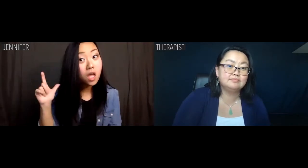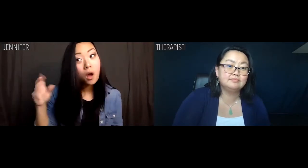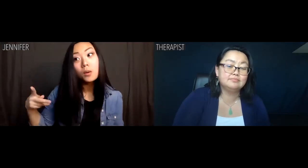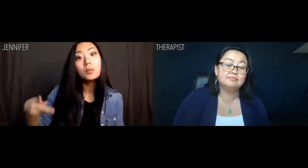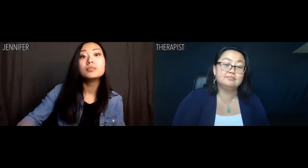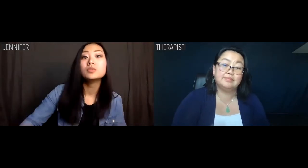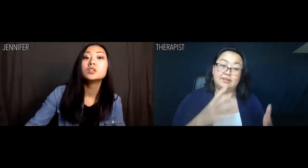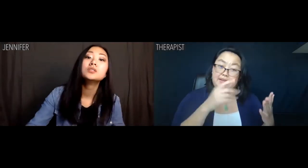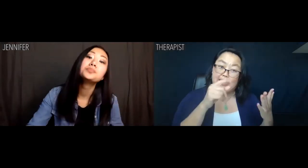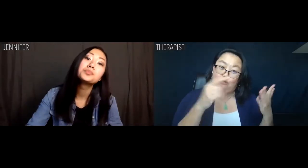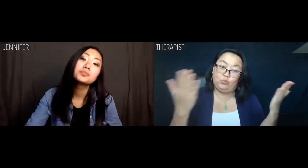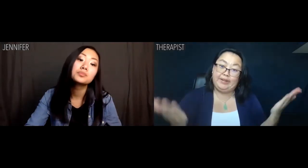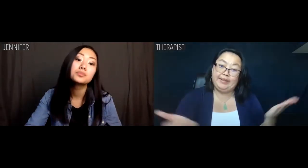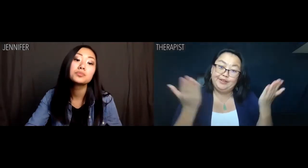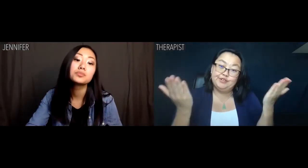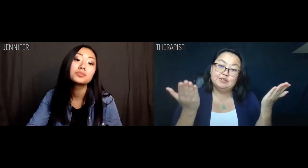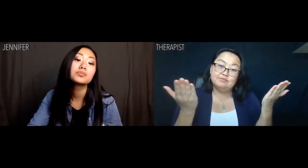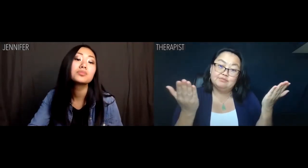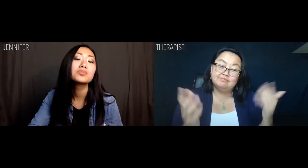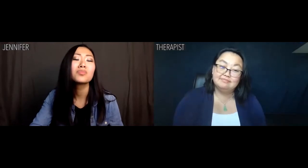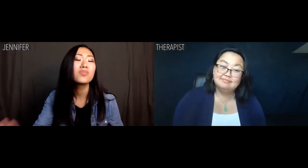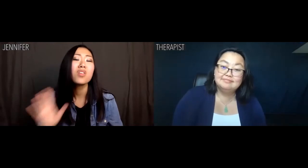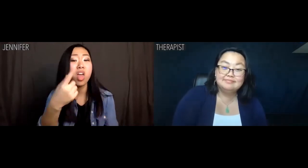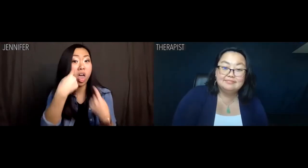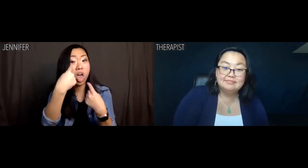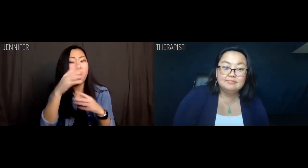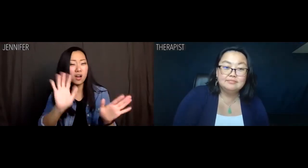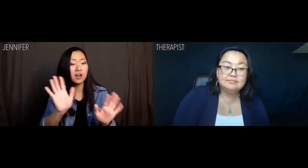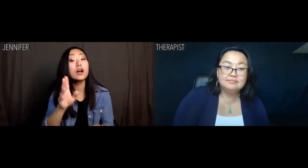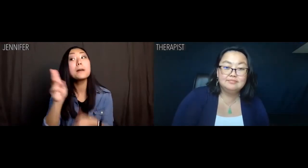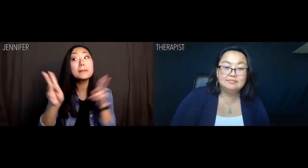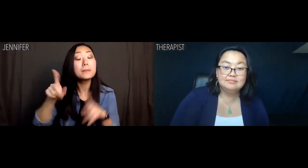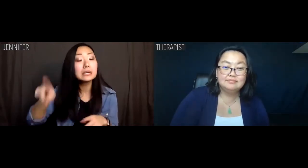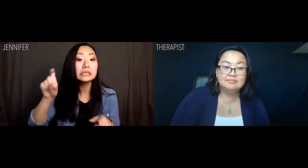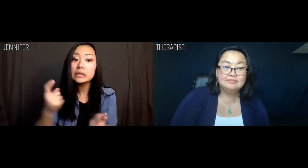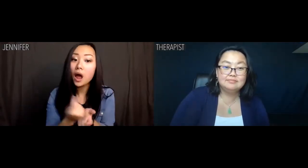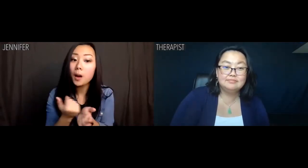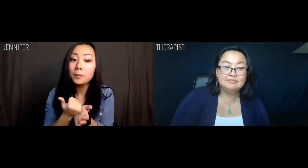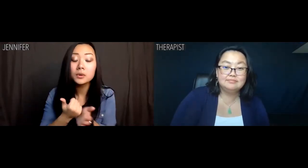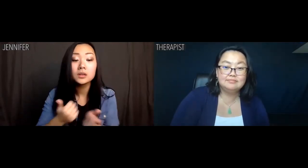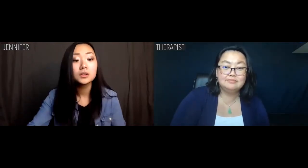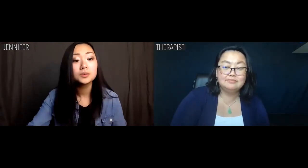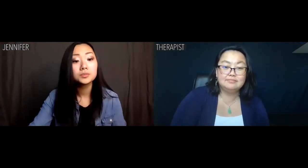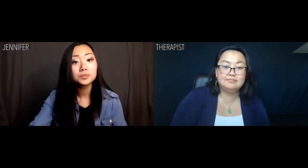Therapist: And yet here you are. Jennifer: Don't taunt me, people need help.